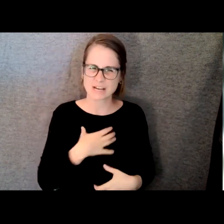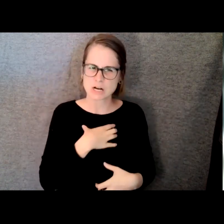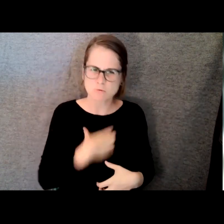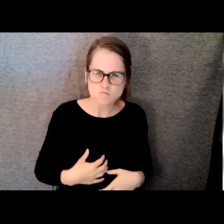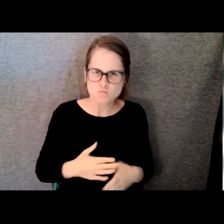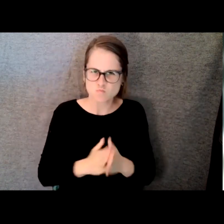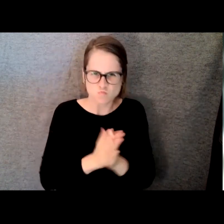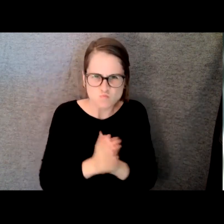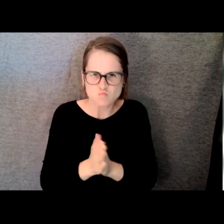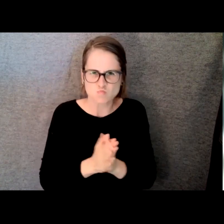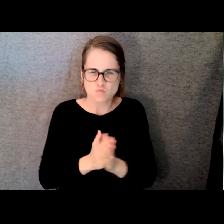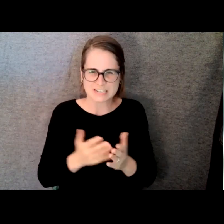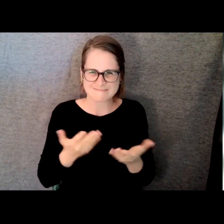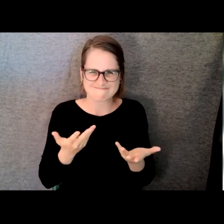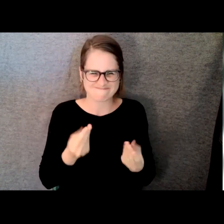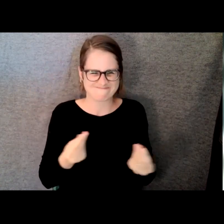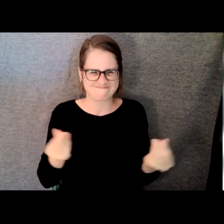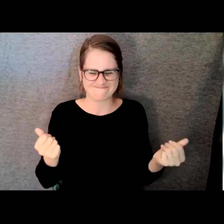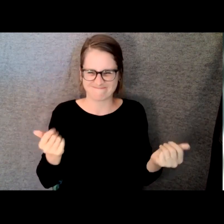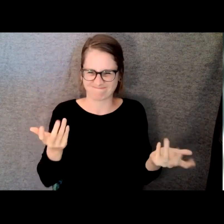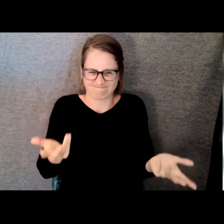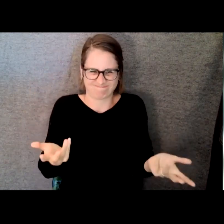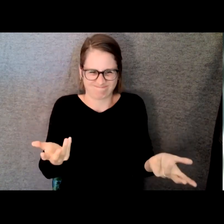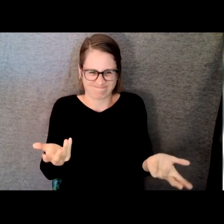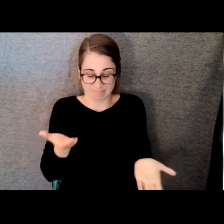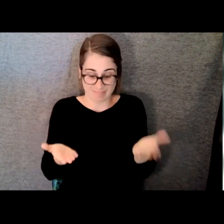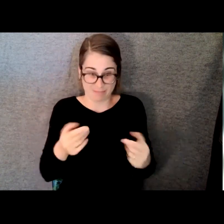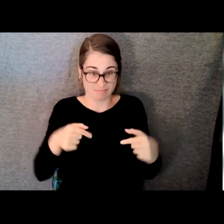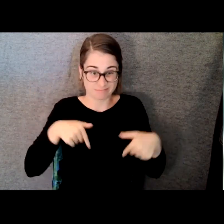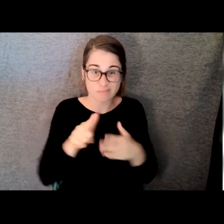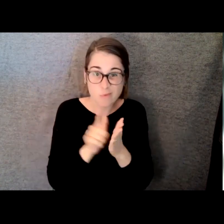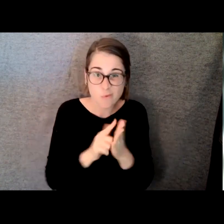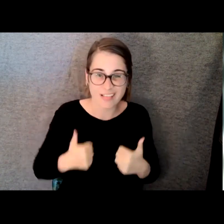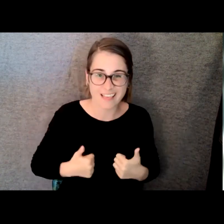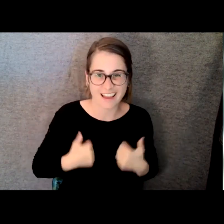me that maybe this wasn't the life that I wasn't to live or it wasn't the only life